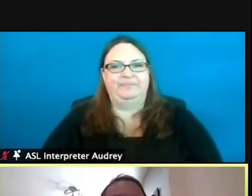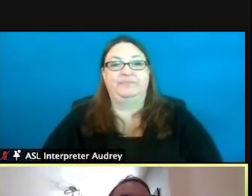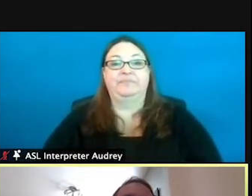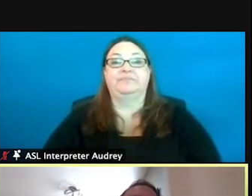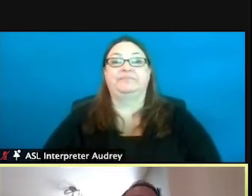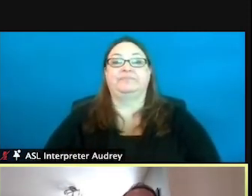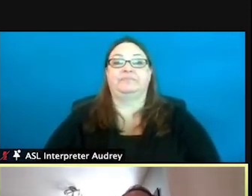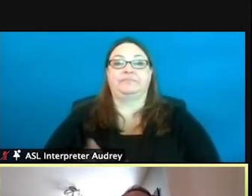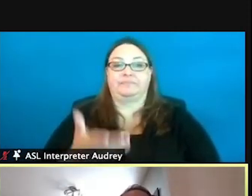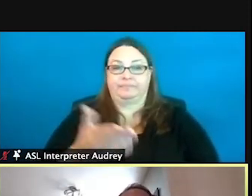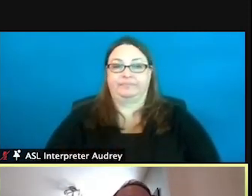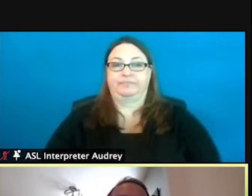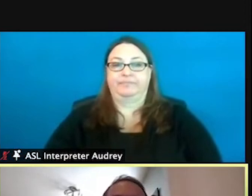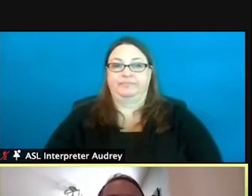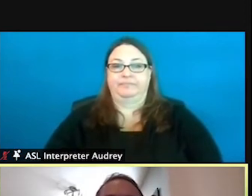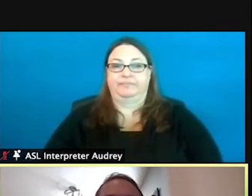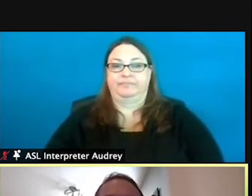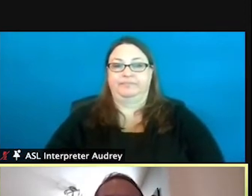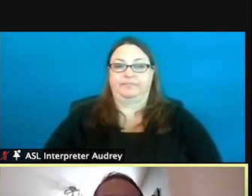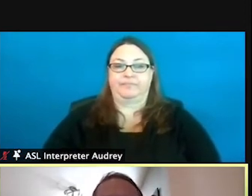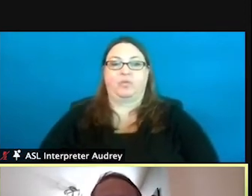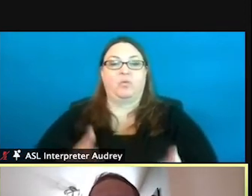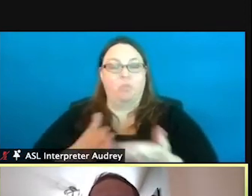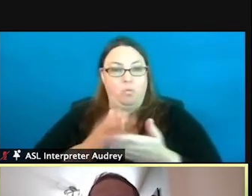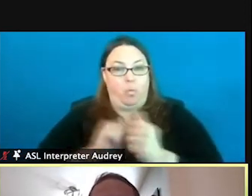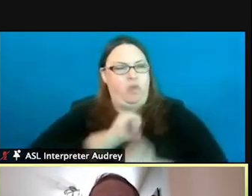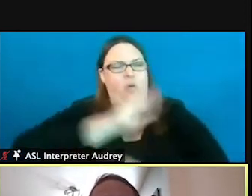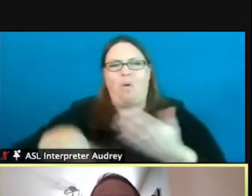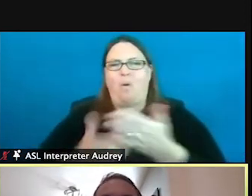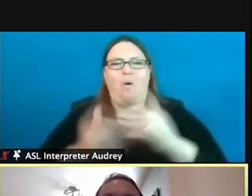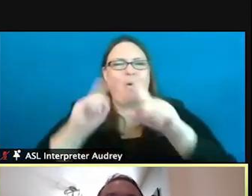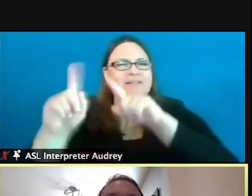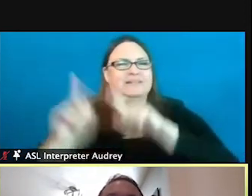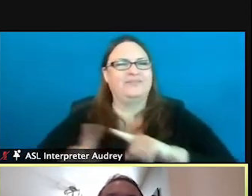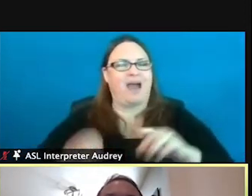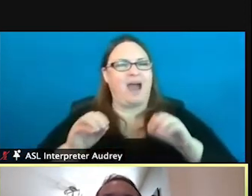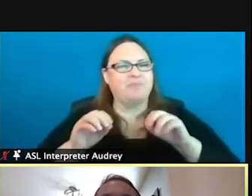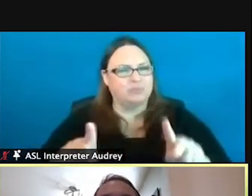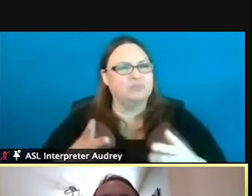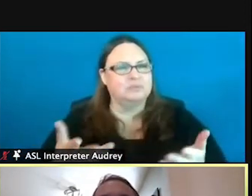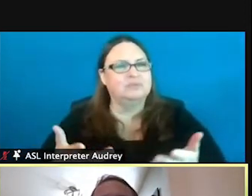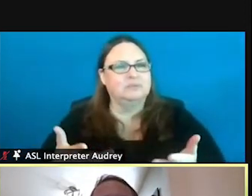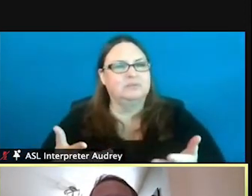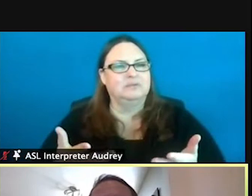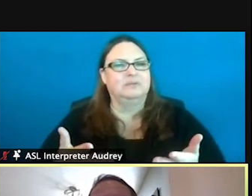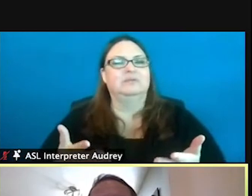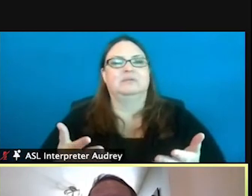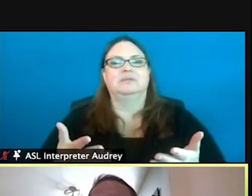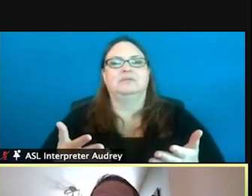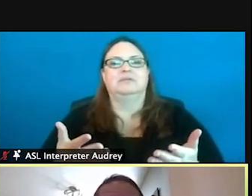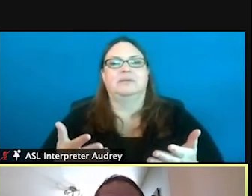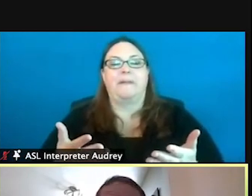And through, you know, with all these different opportunities, you know, because there's,